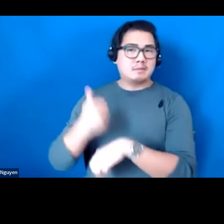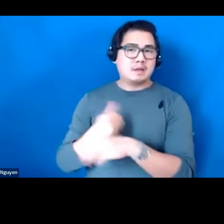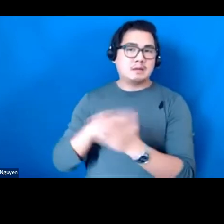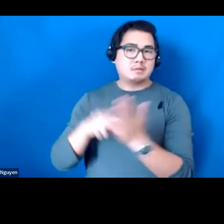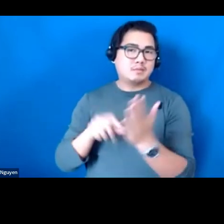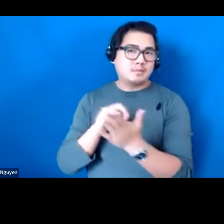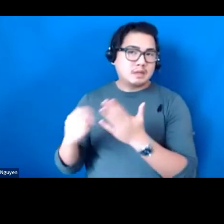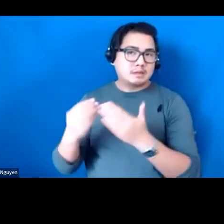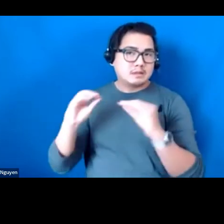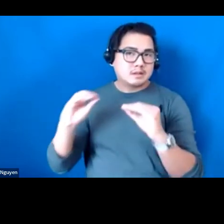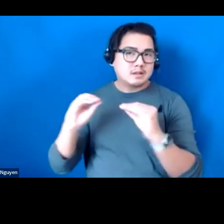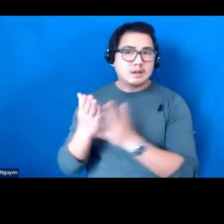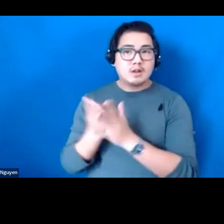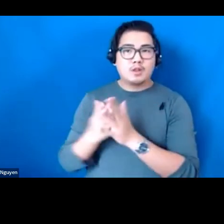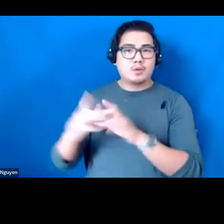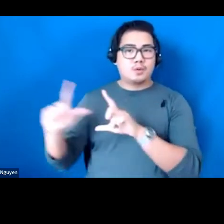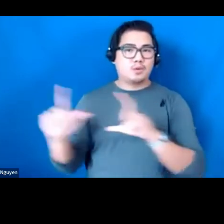through the lens of Implementation Science.